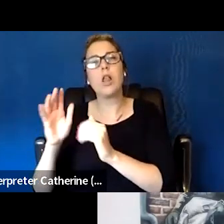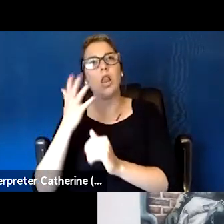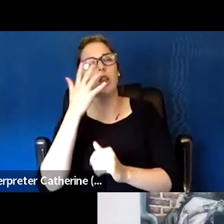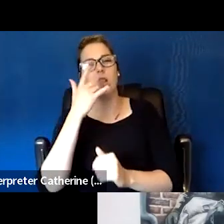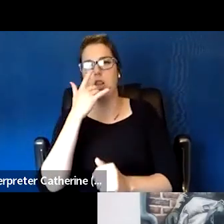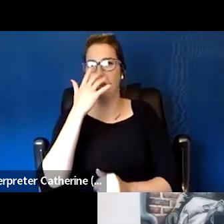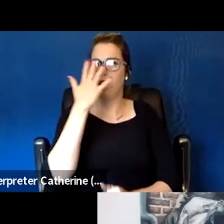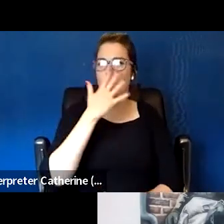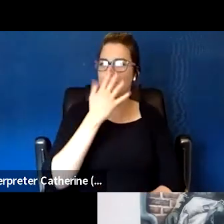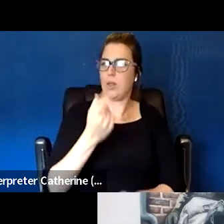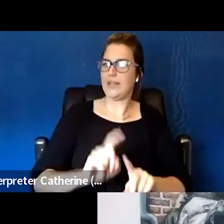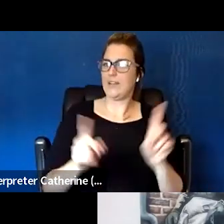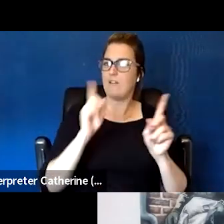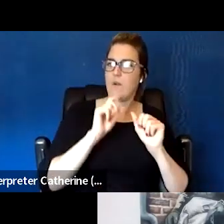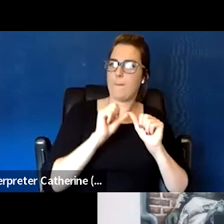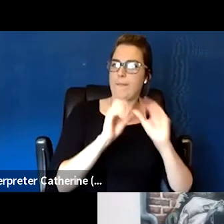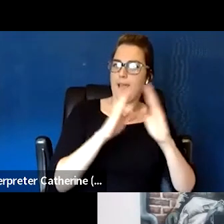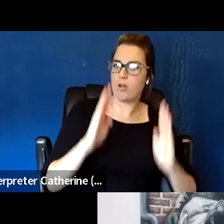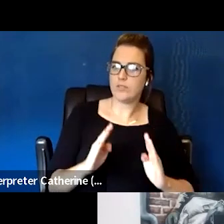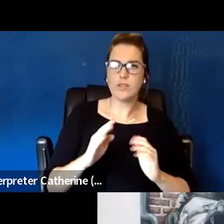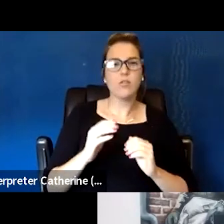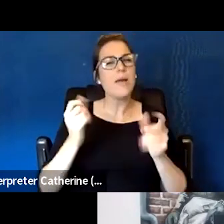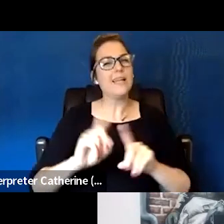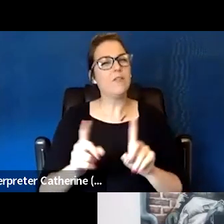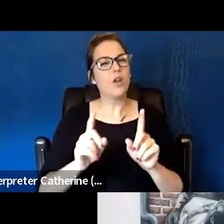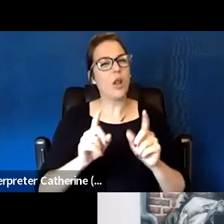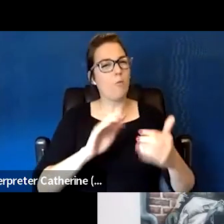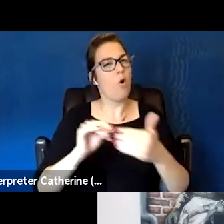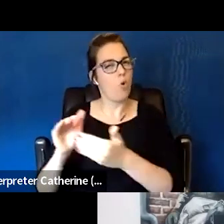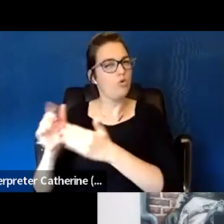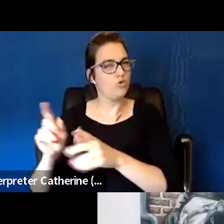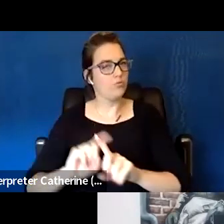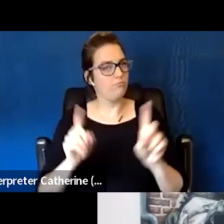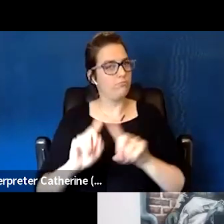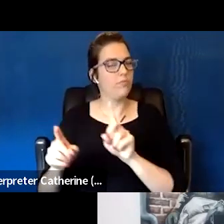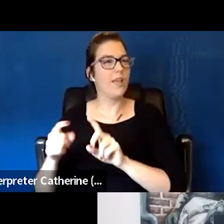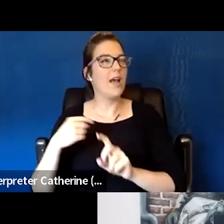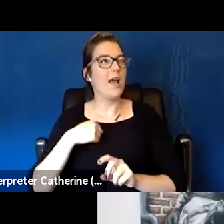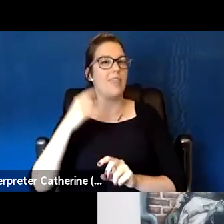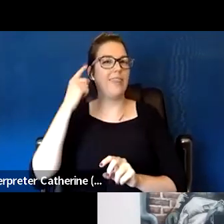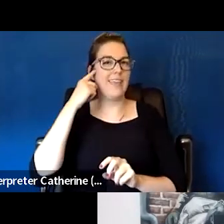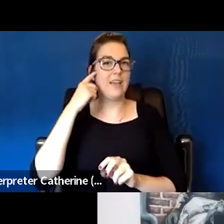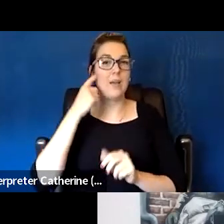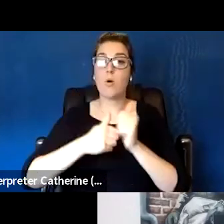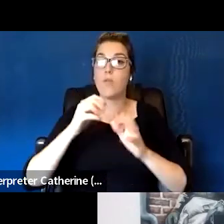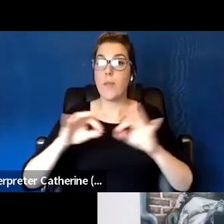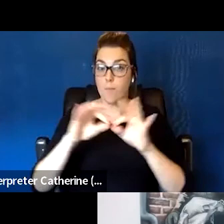So there's a lot of different ways to approach that. I think it's actually connecting people to a community and whatever that community means,